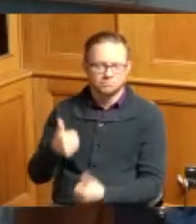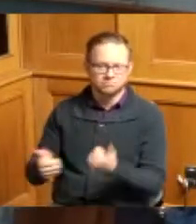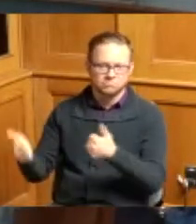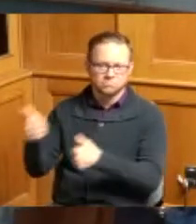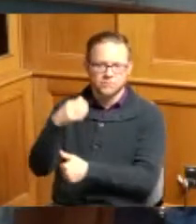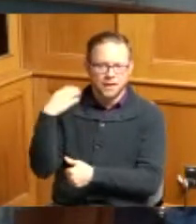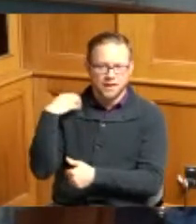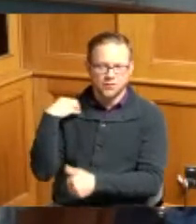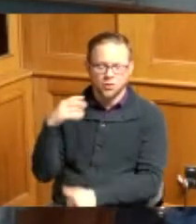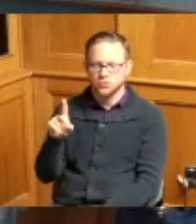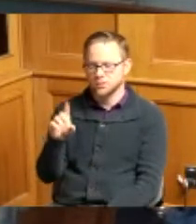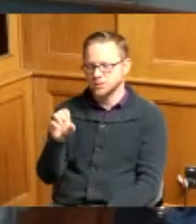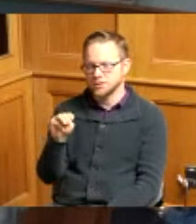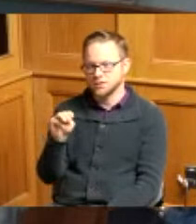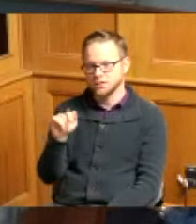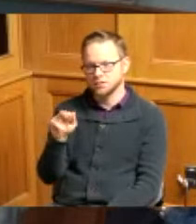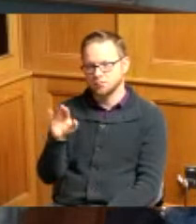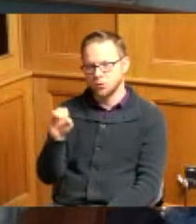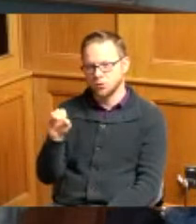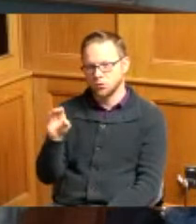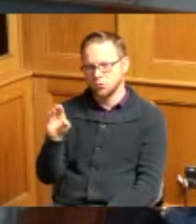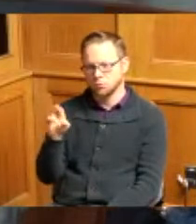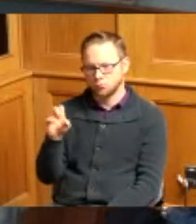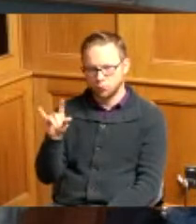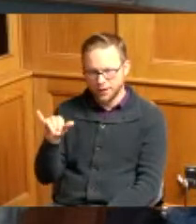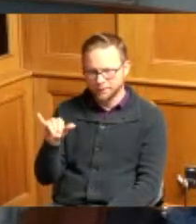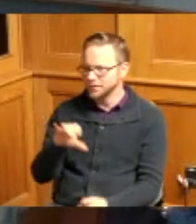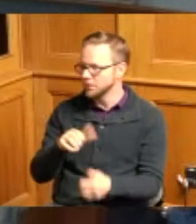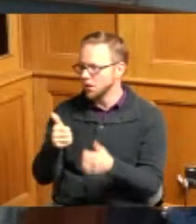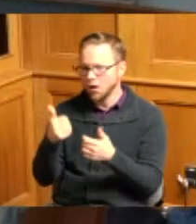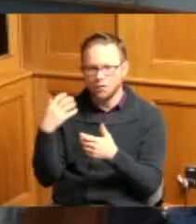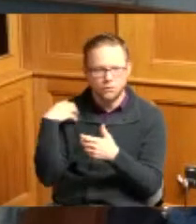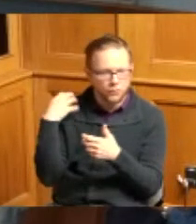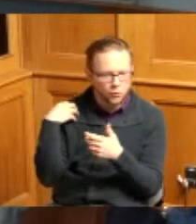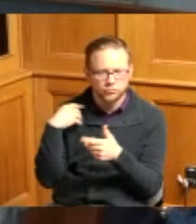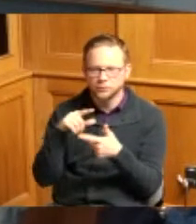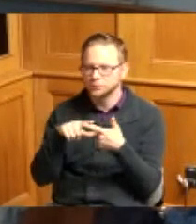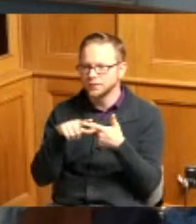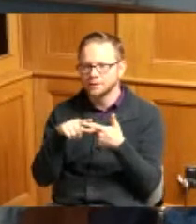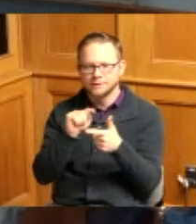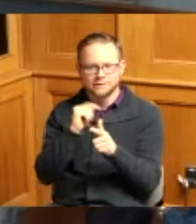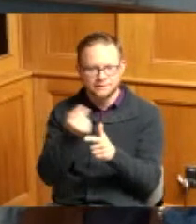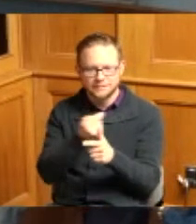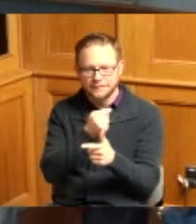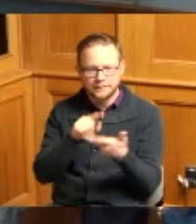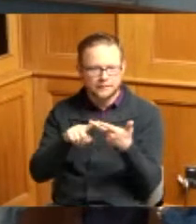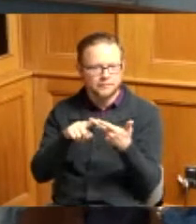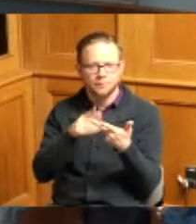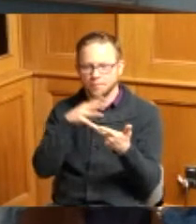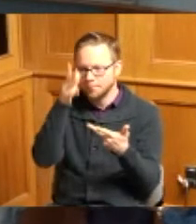coaching staff team members parents faculty student body and the Robert A Taft senator's